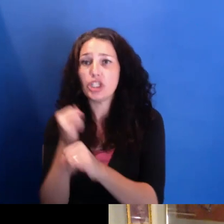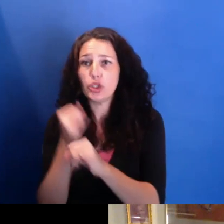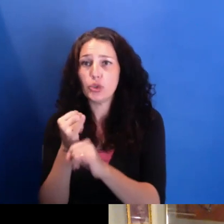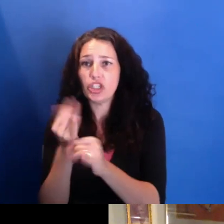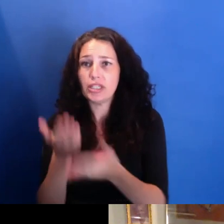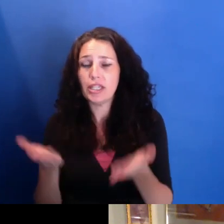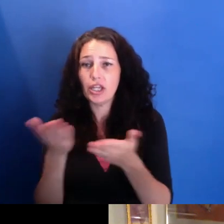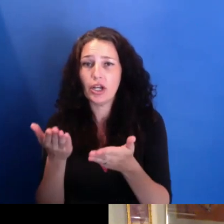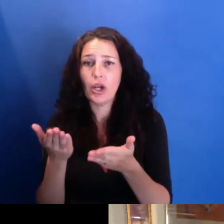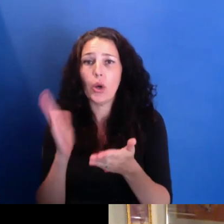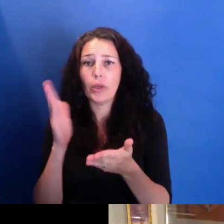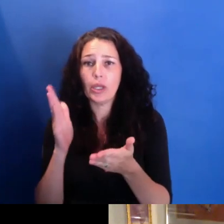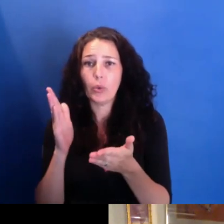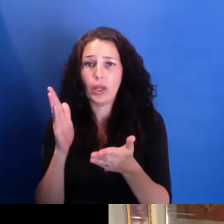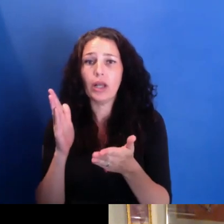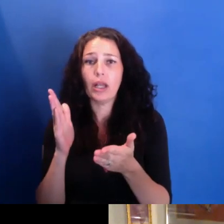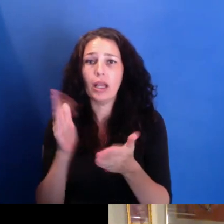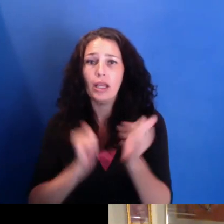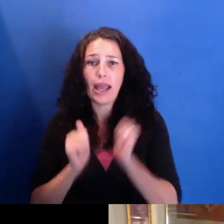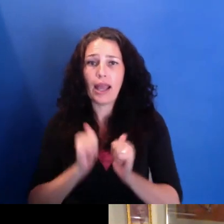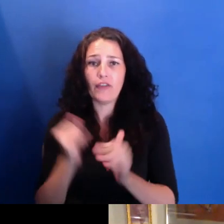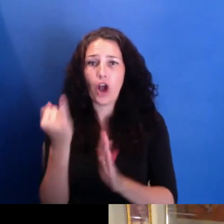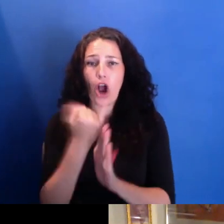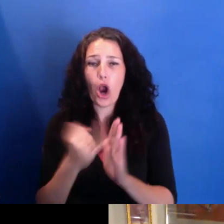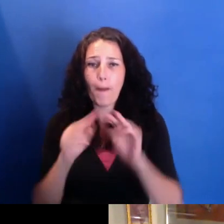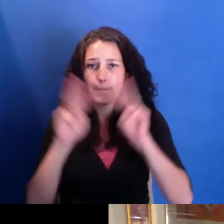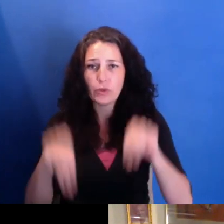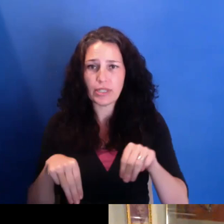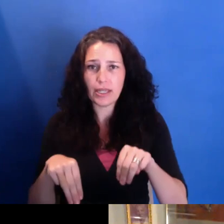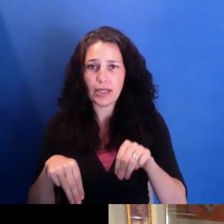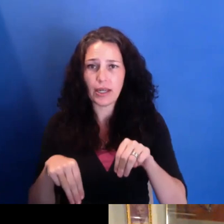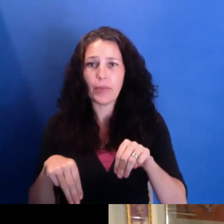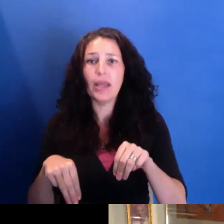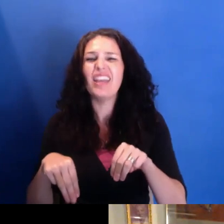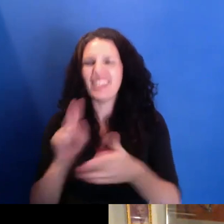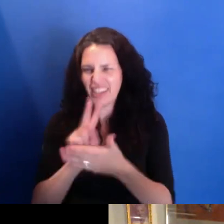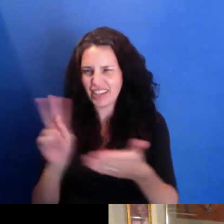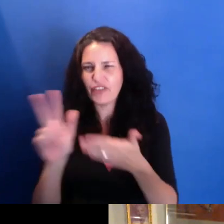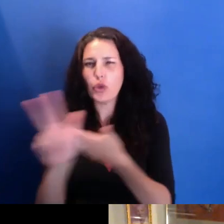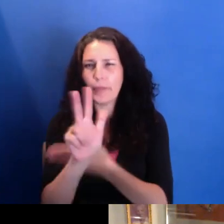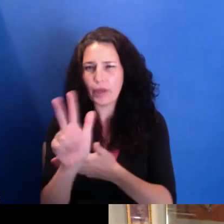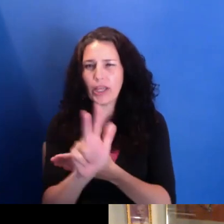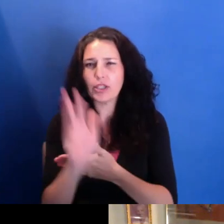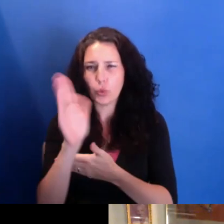the Newark Art Museum that's going to be virtual in the next couple of weeks. And then from there, we do want to be